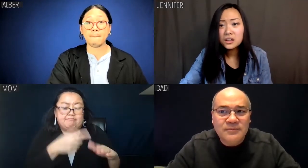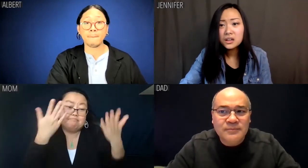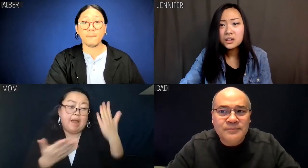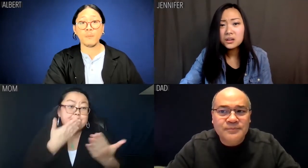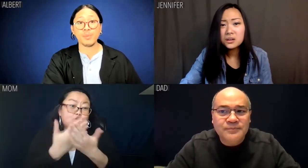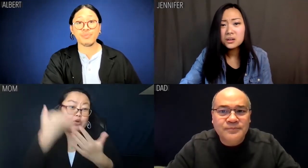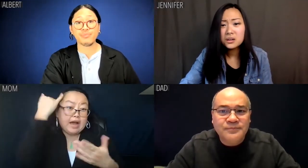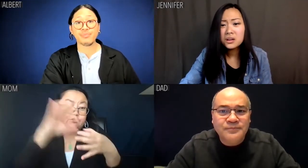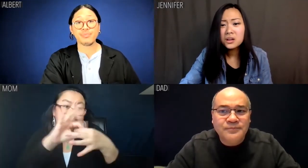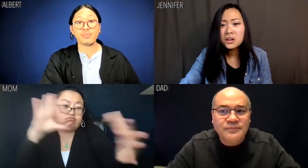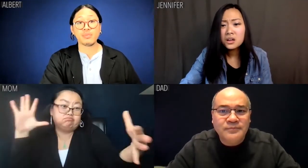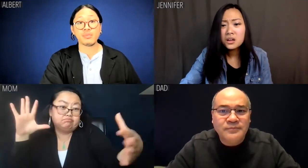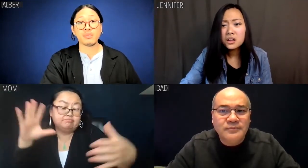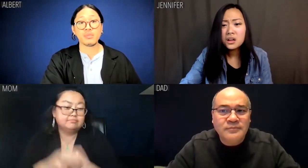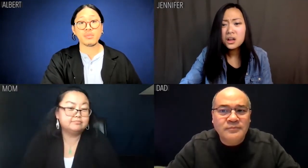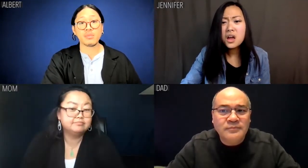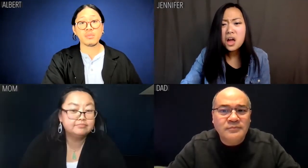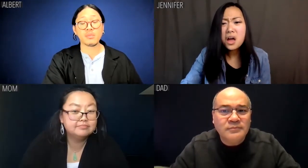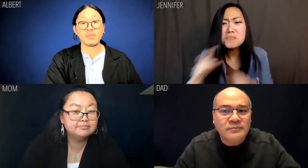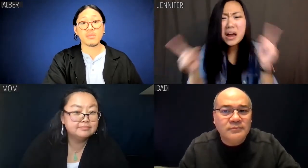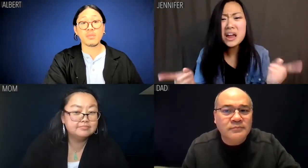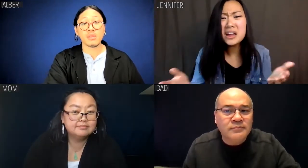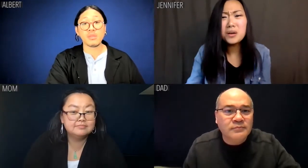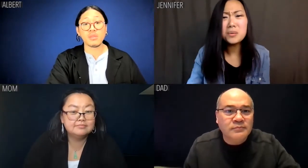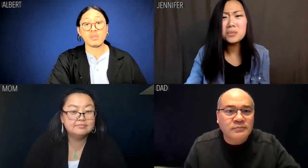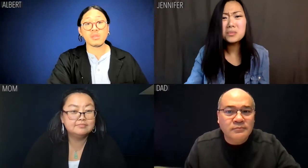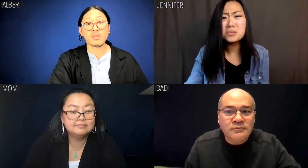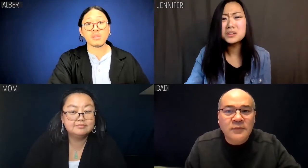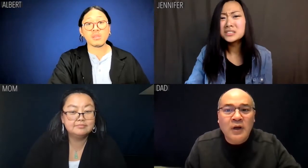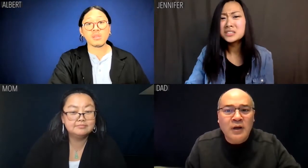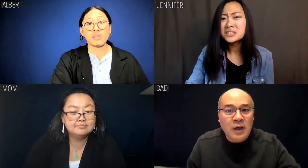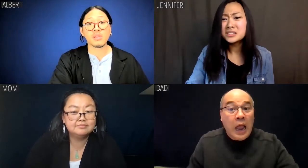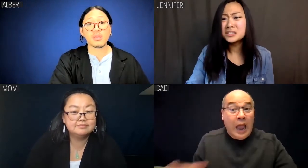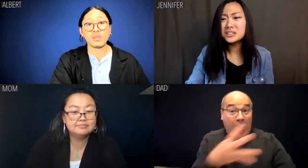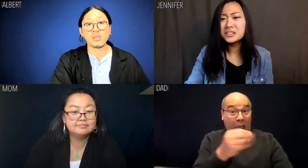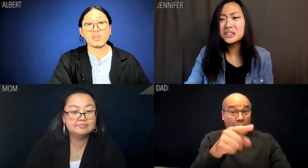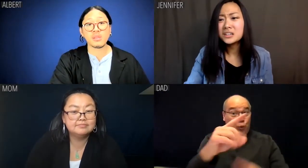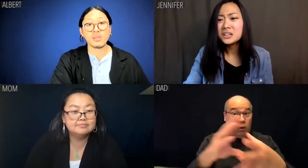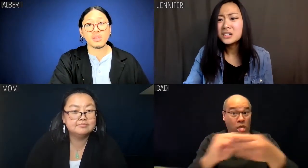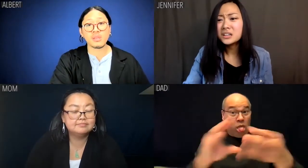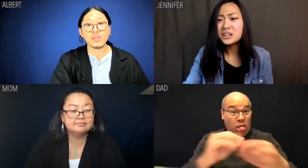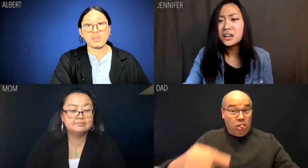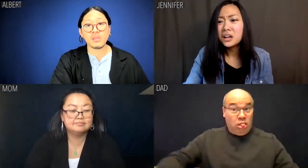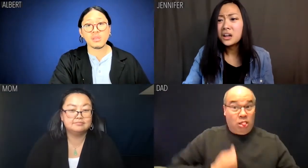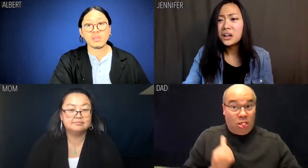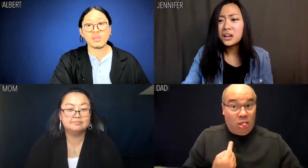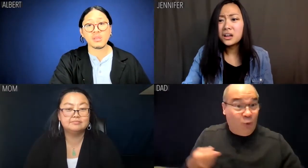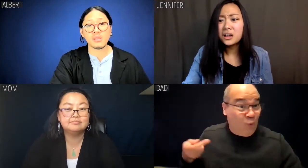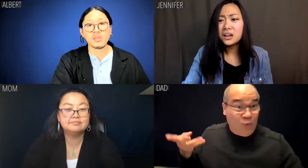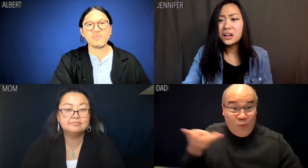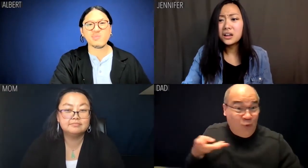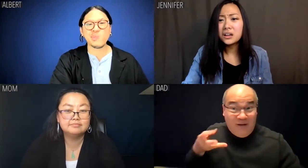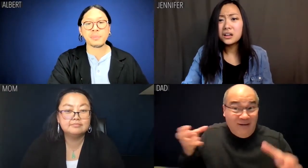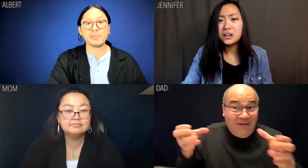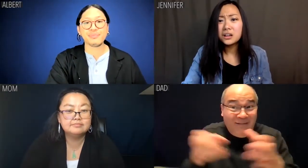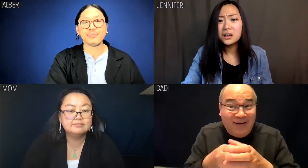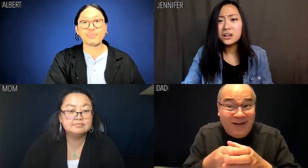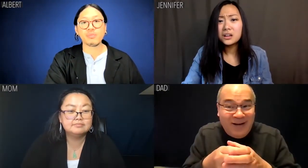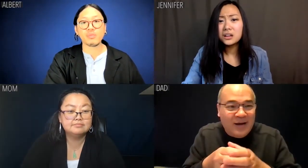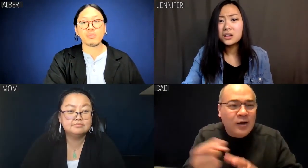So maybe it's good that he dumped you. Jennifer: But! Dad: And how can you say we're not tight knit?